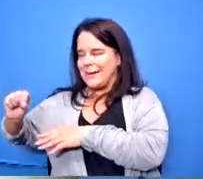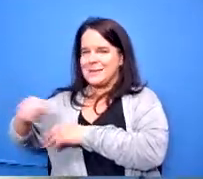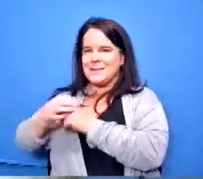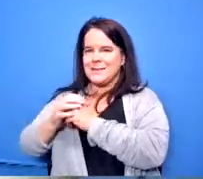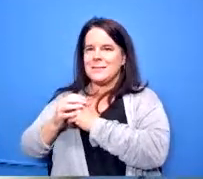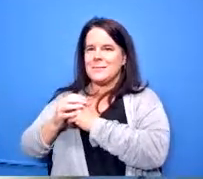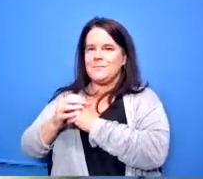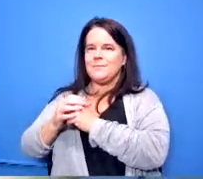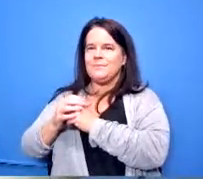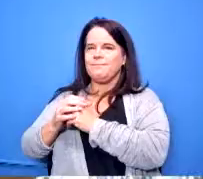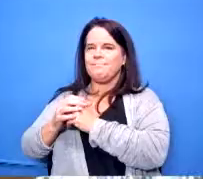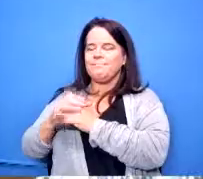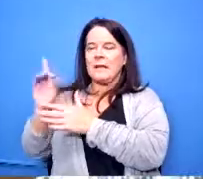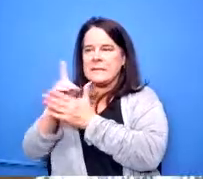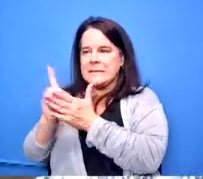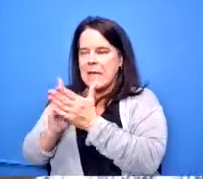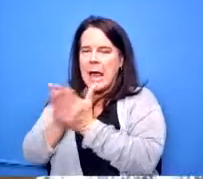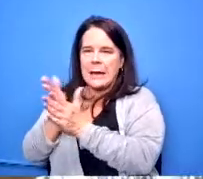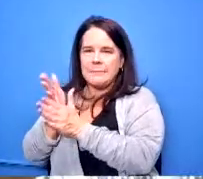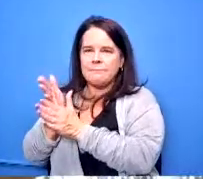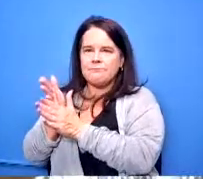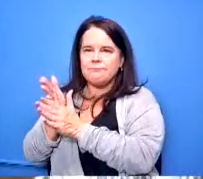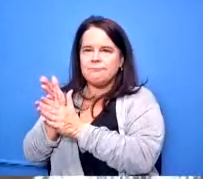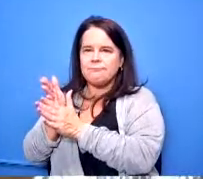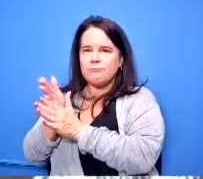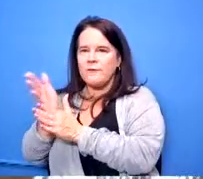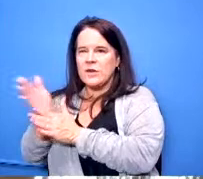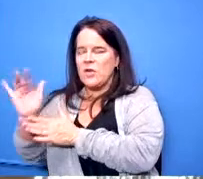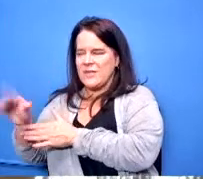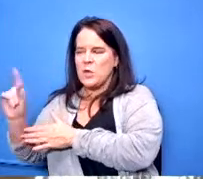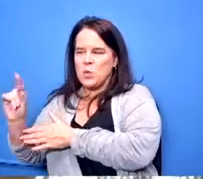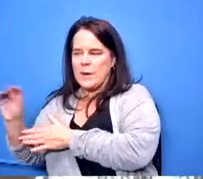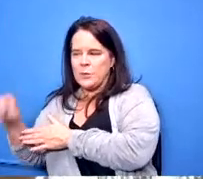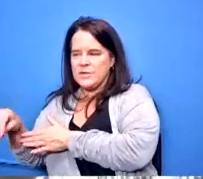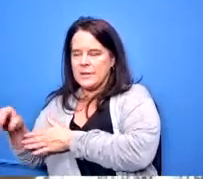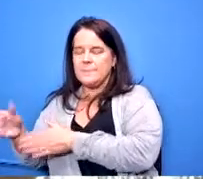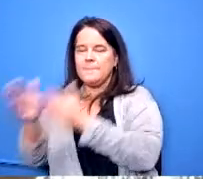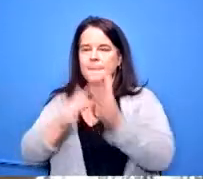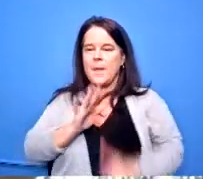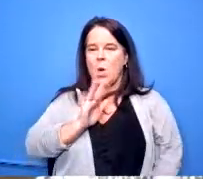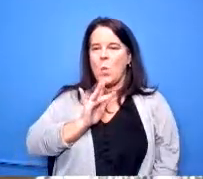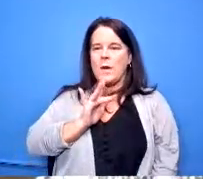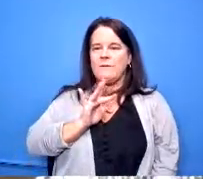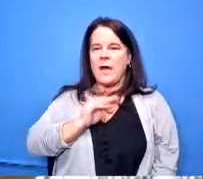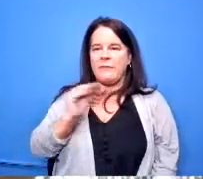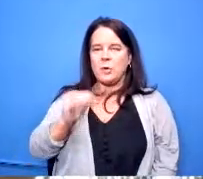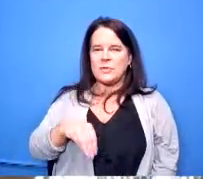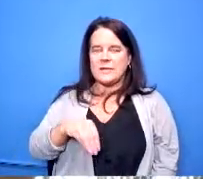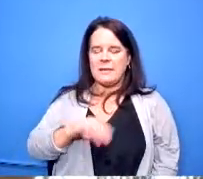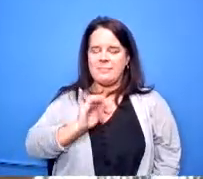professionals that are participating in the project that's the 20 the 25 is measuring of the